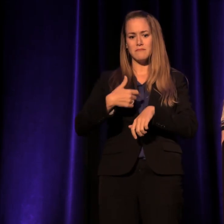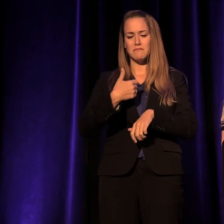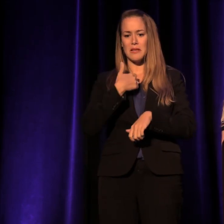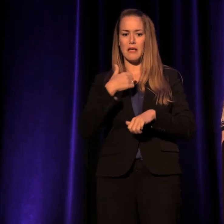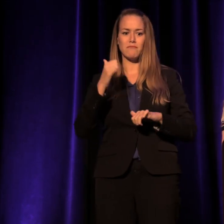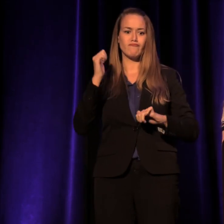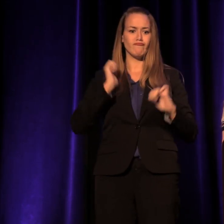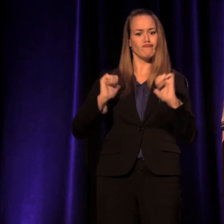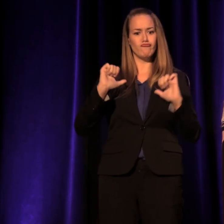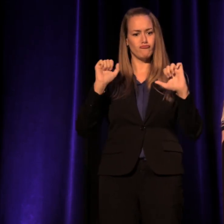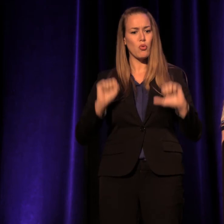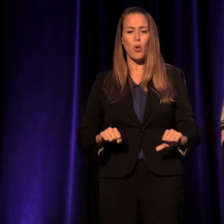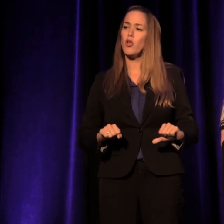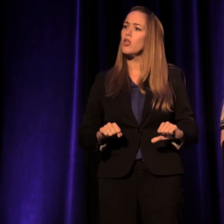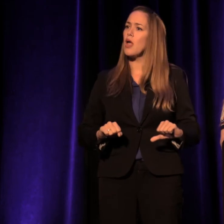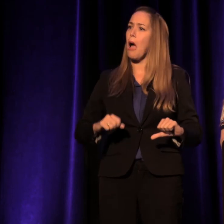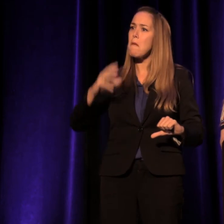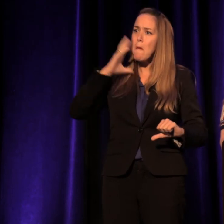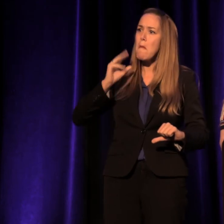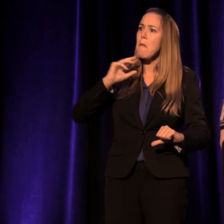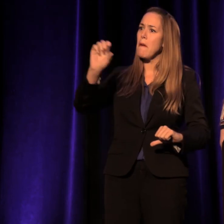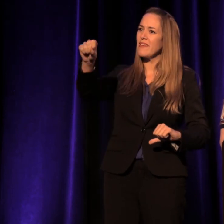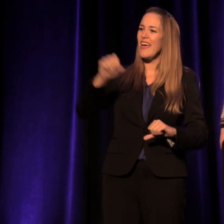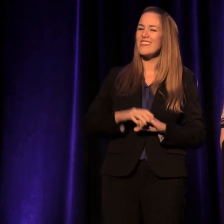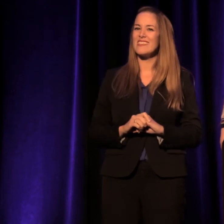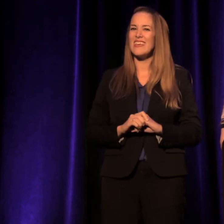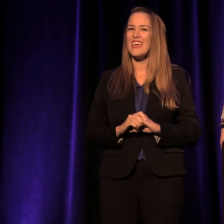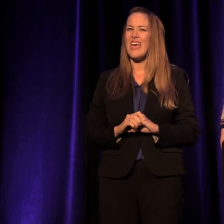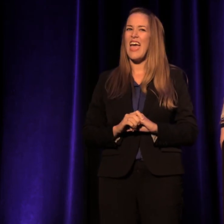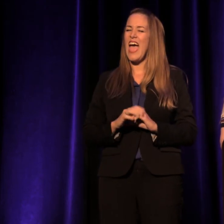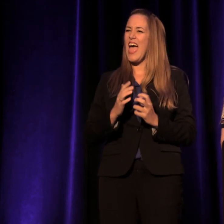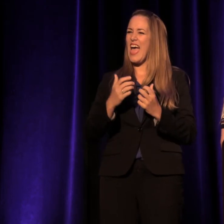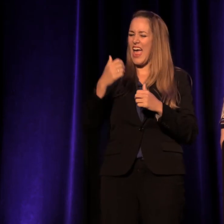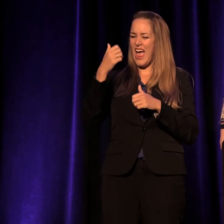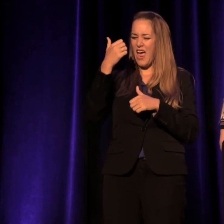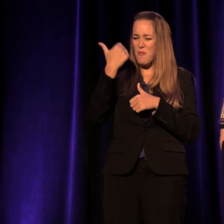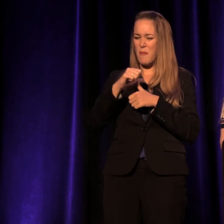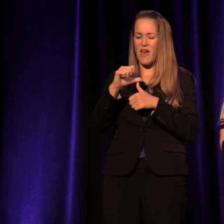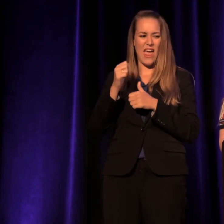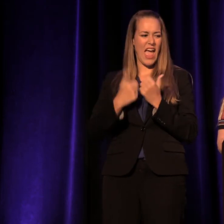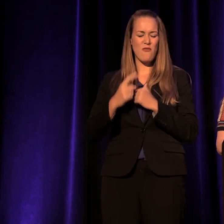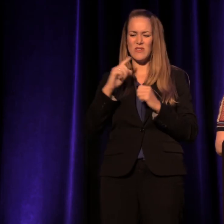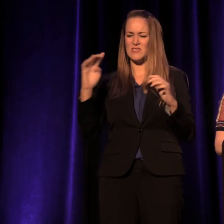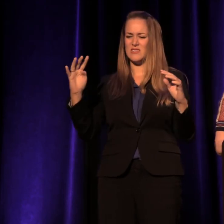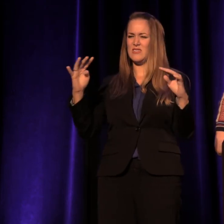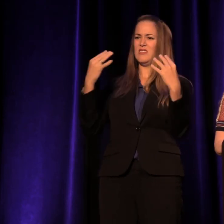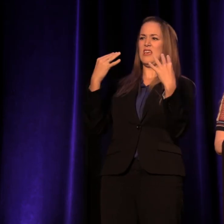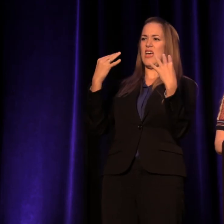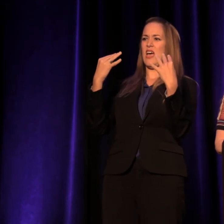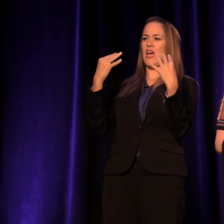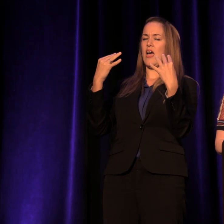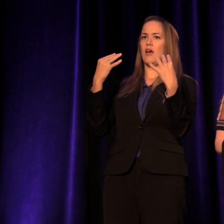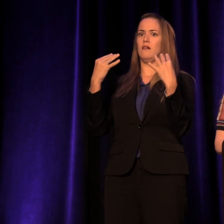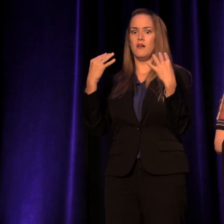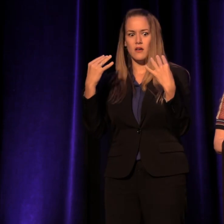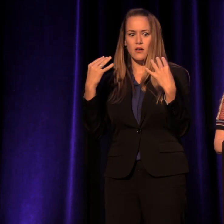and I noticed everyone was looking at me, (chuckling) and that seemed suddenly terrible.